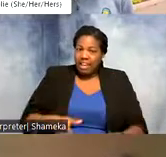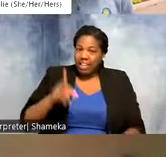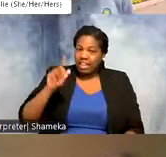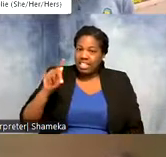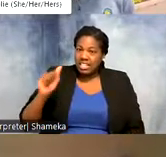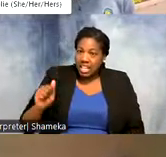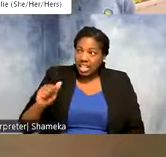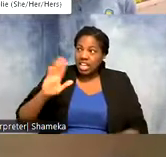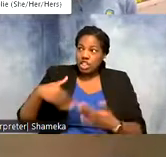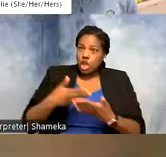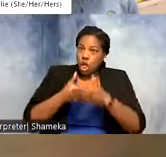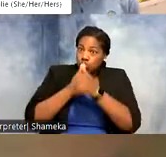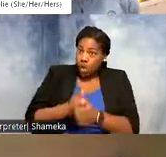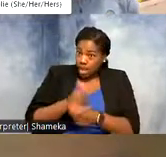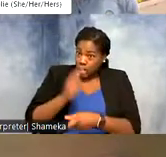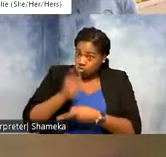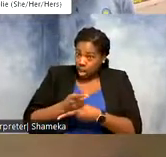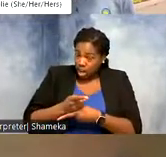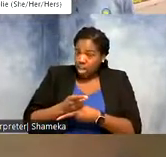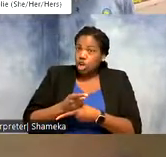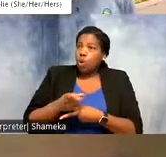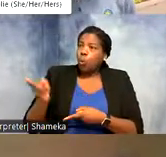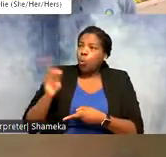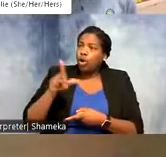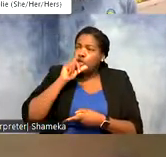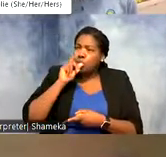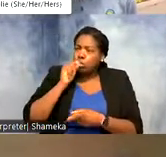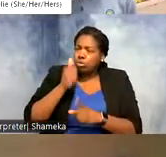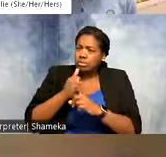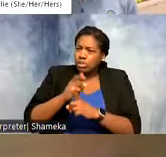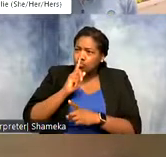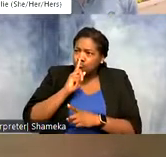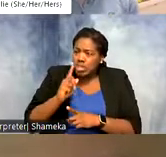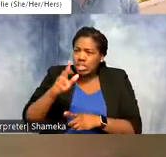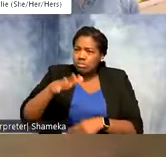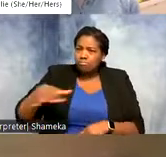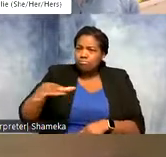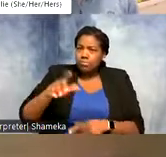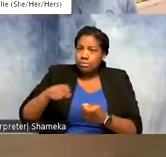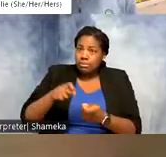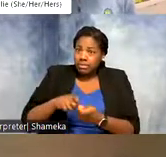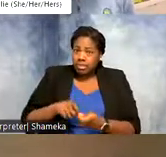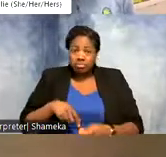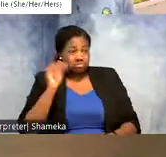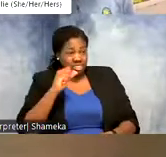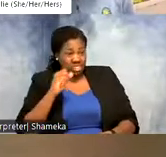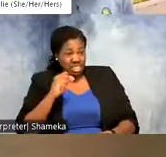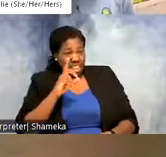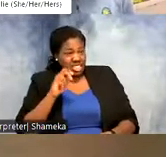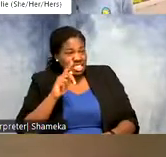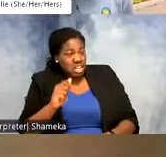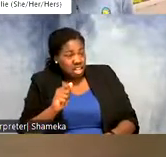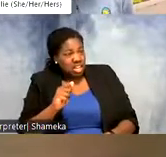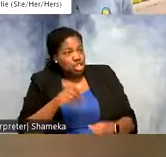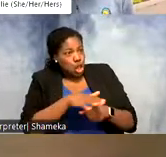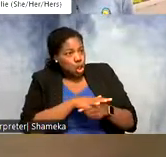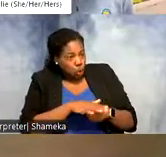tracking data correct of where the birds actually are? >>Allie: yes so these data are locations of shorebirds